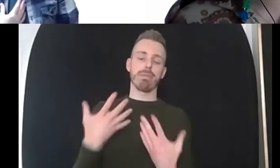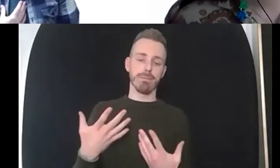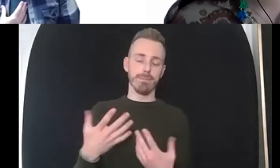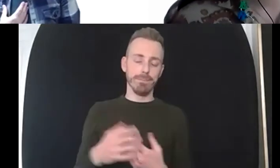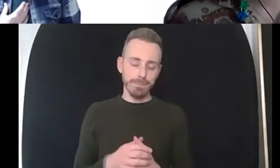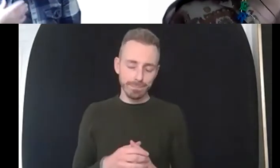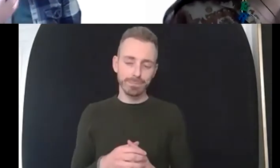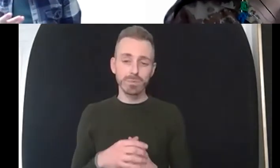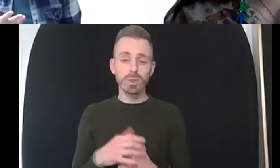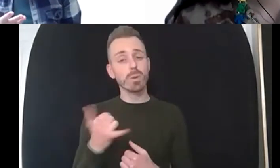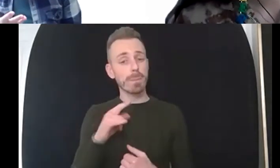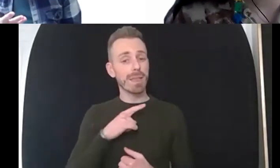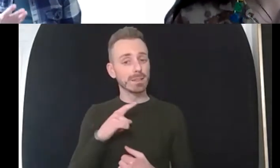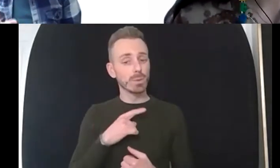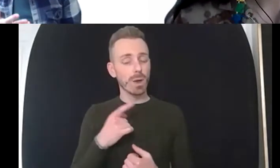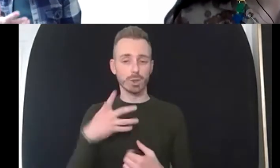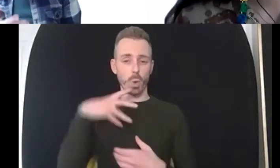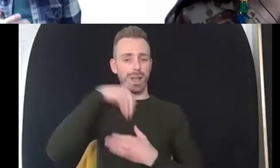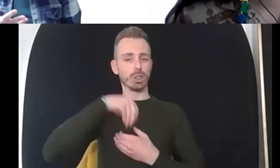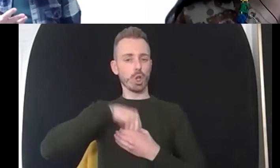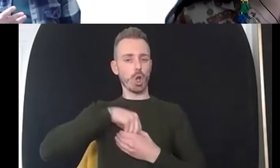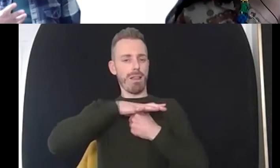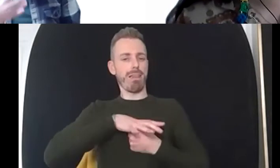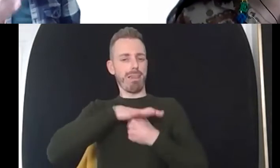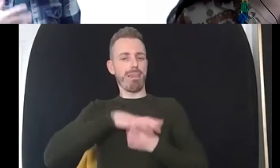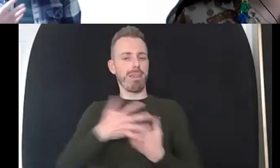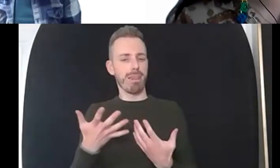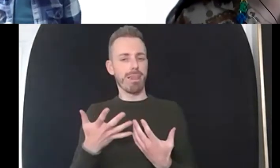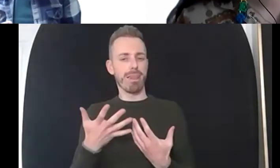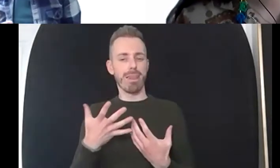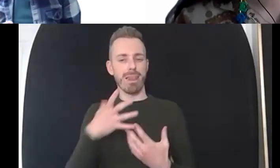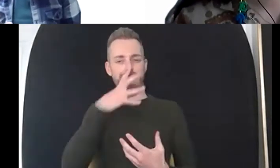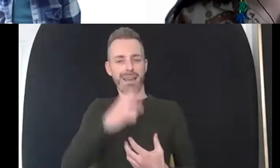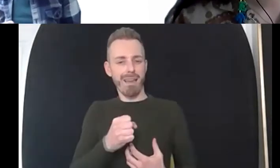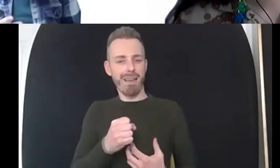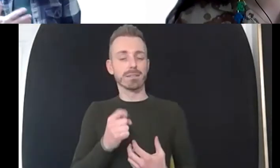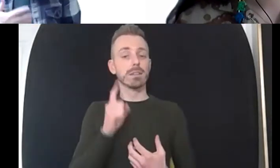well but i think in terms of in terms of that self actually that self acceptance we've got to kind of